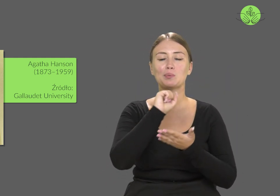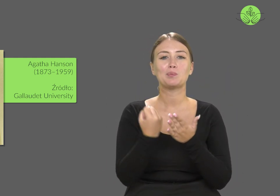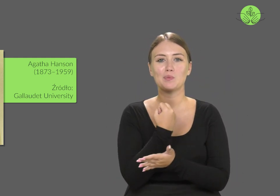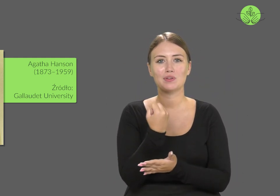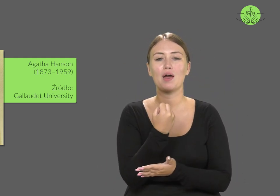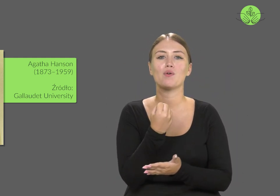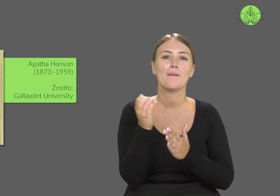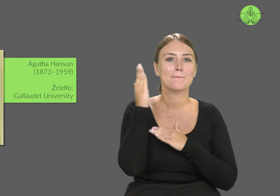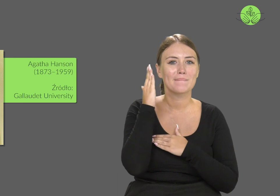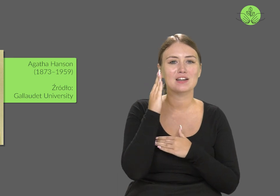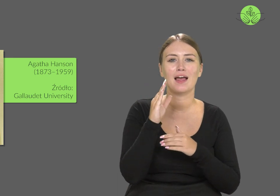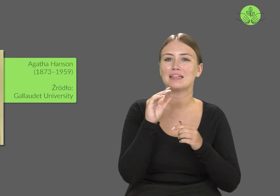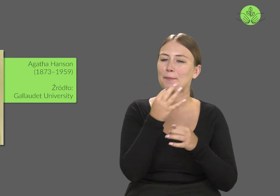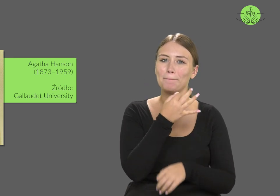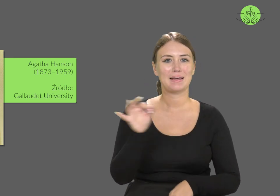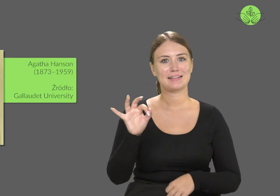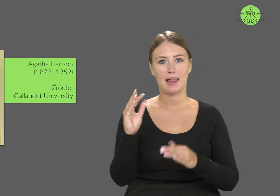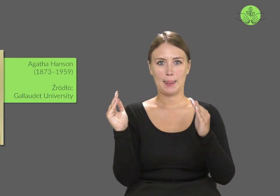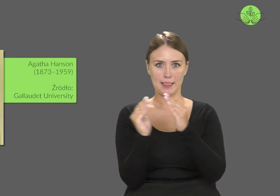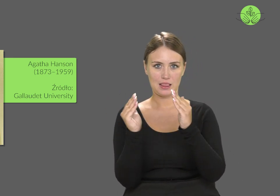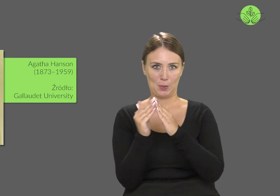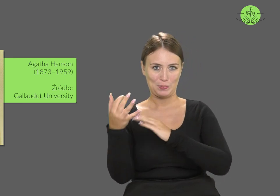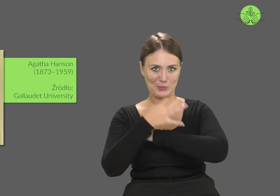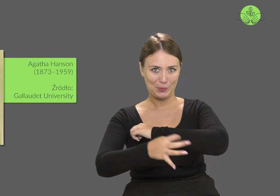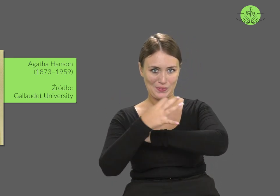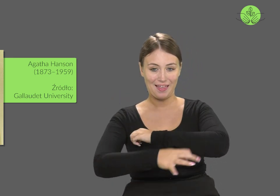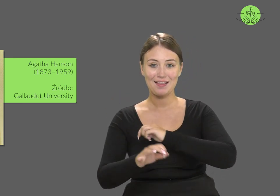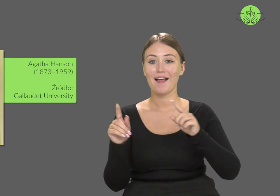in extracurricular activities.